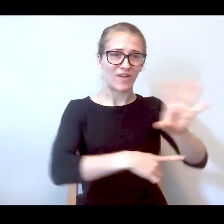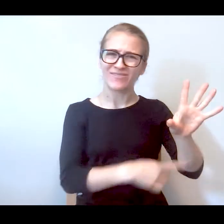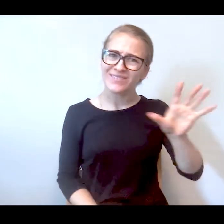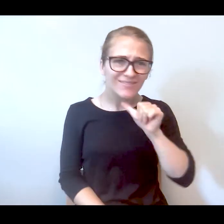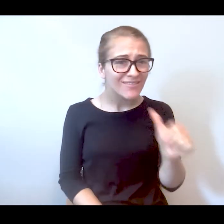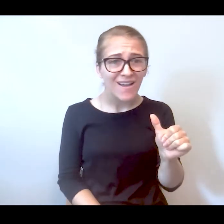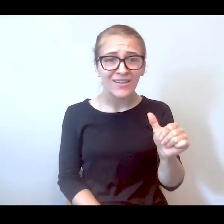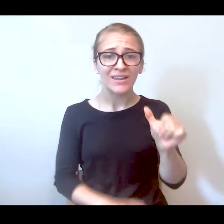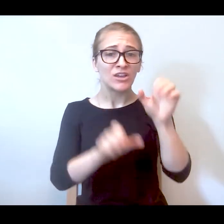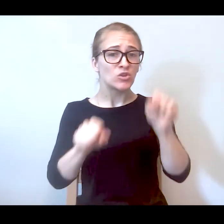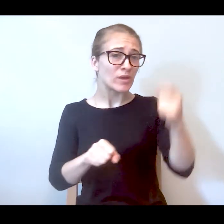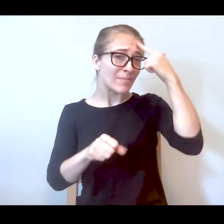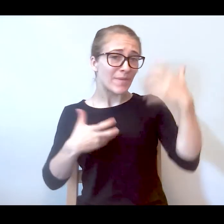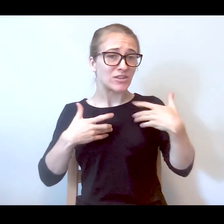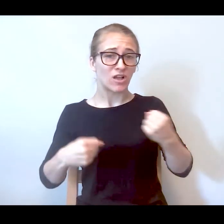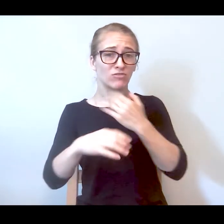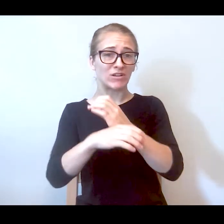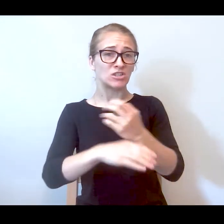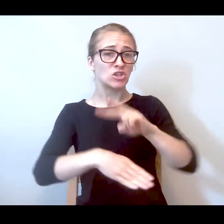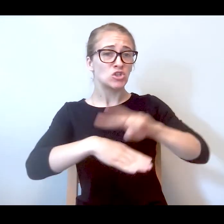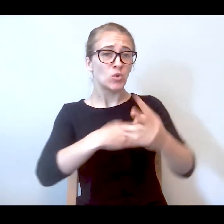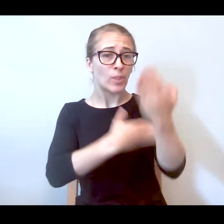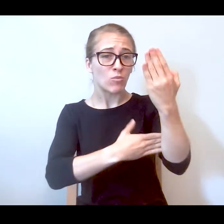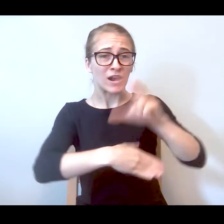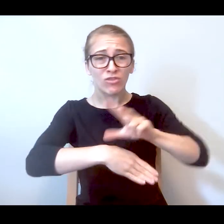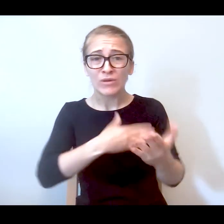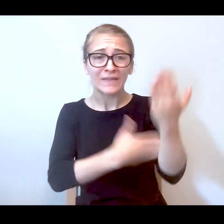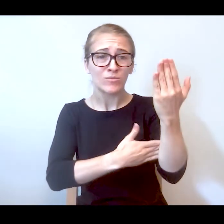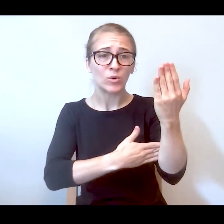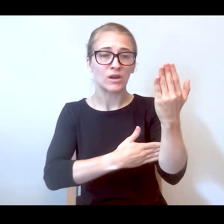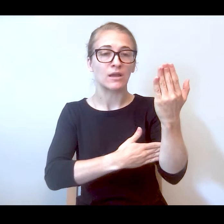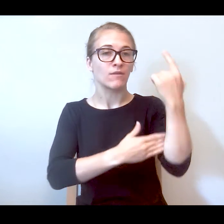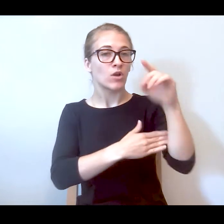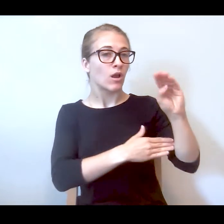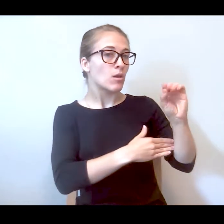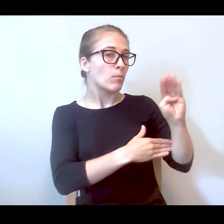business model. You can be in health crisis at